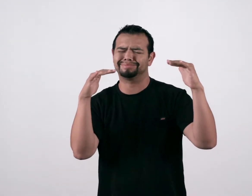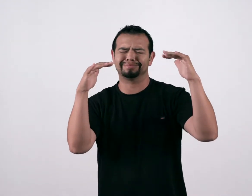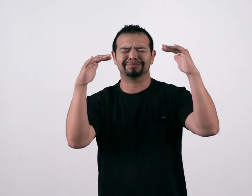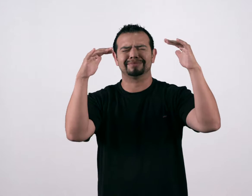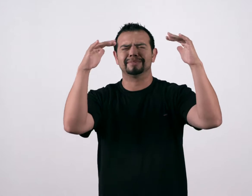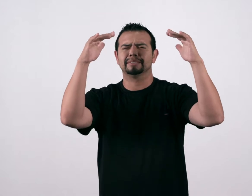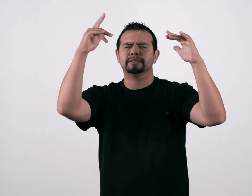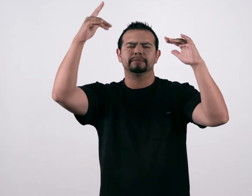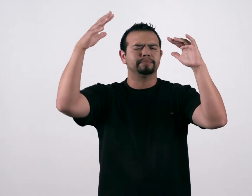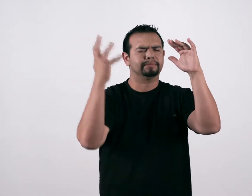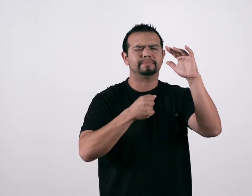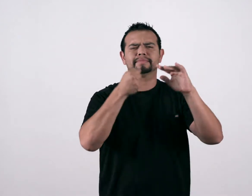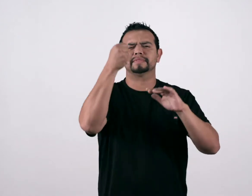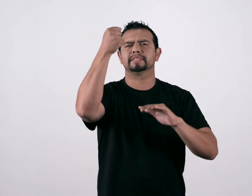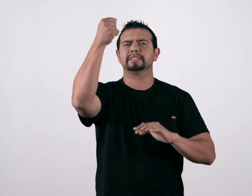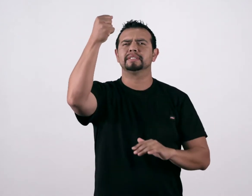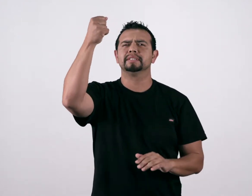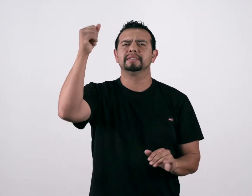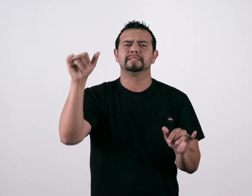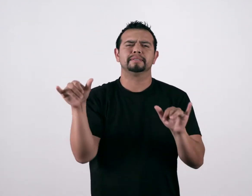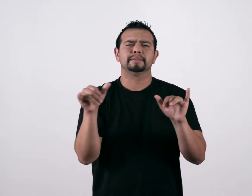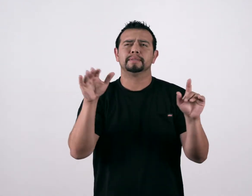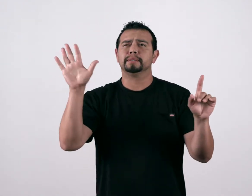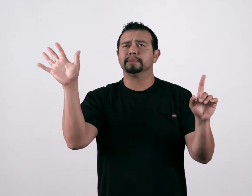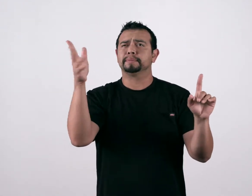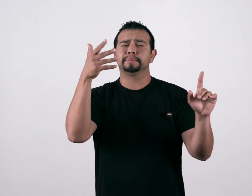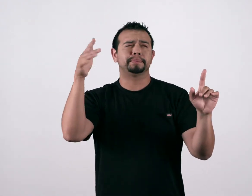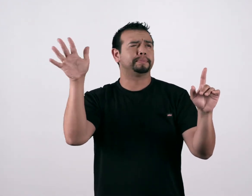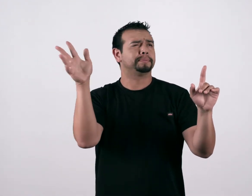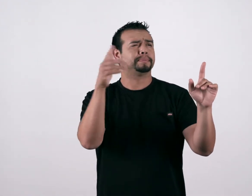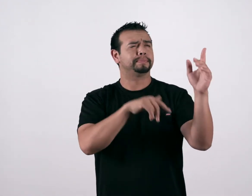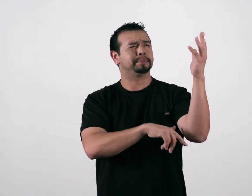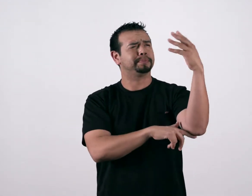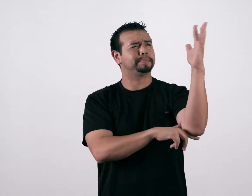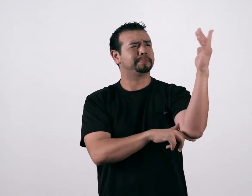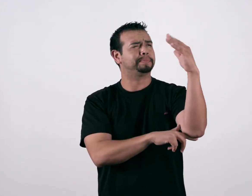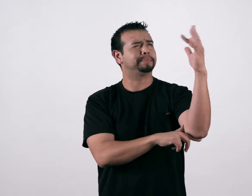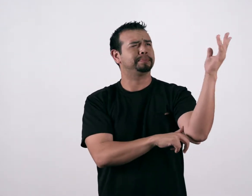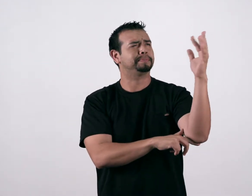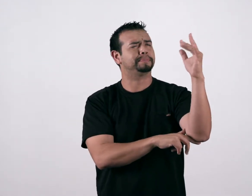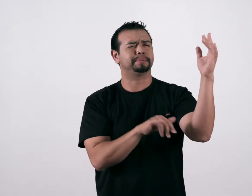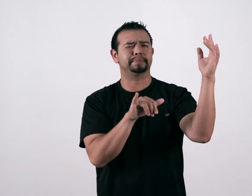Like the wind that moves the trees